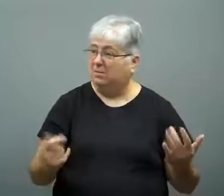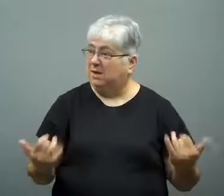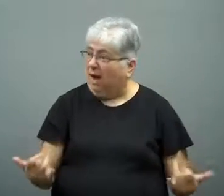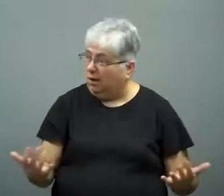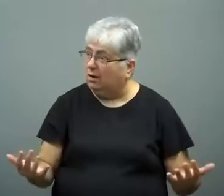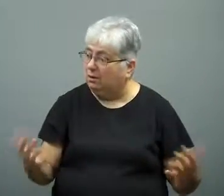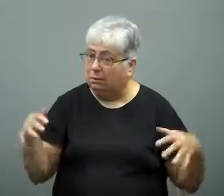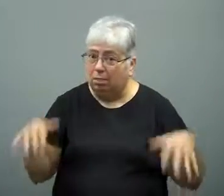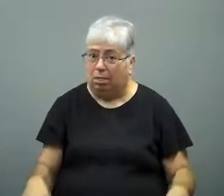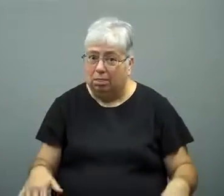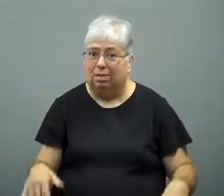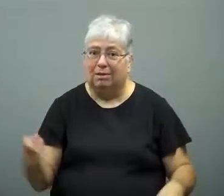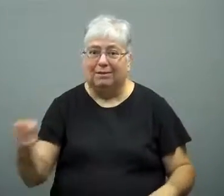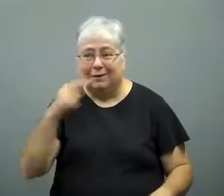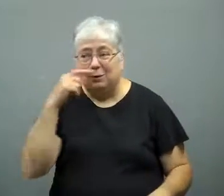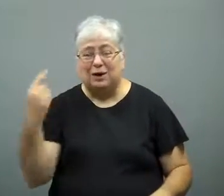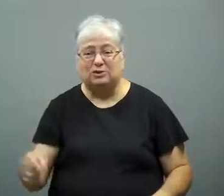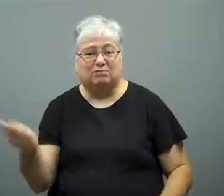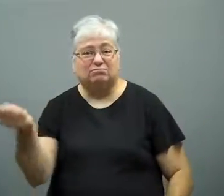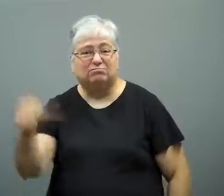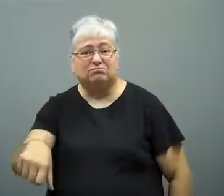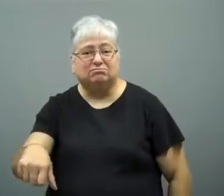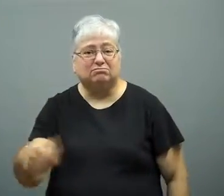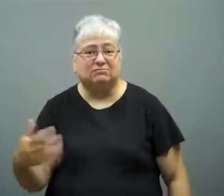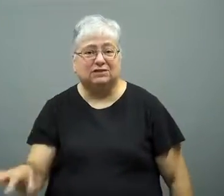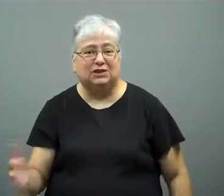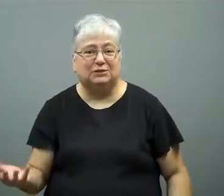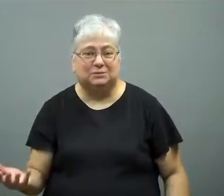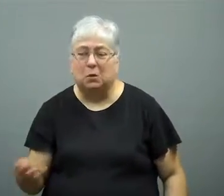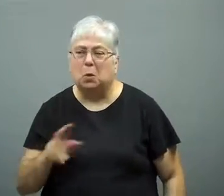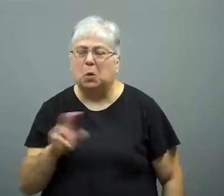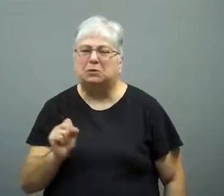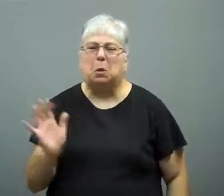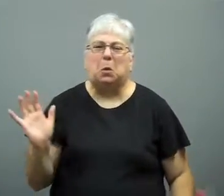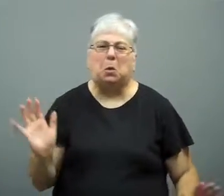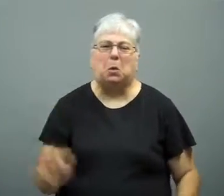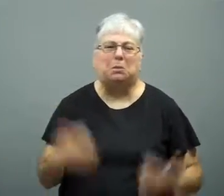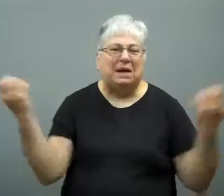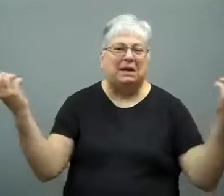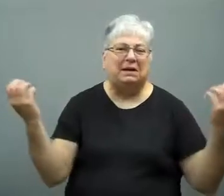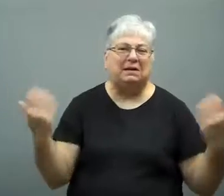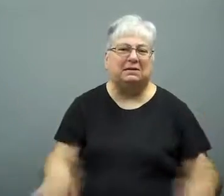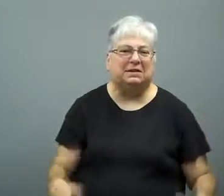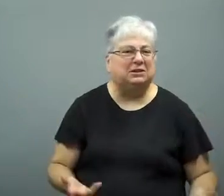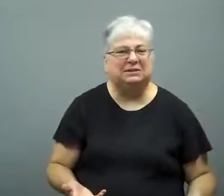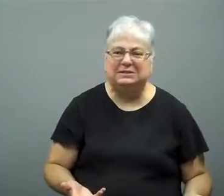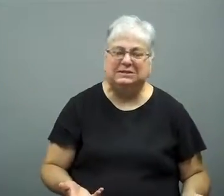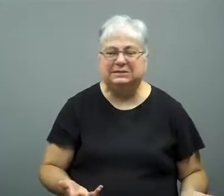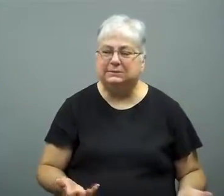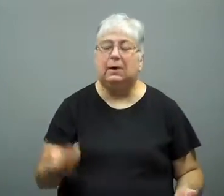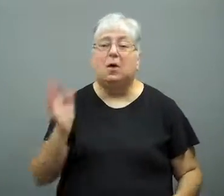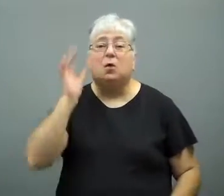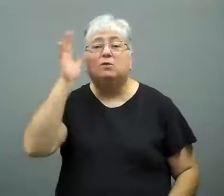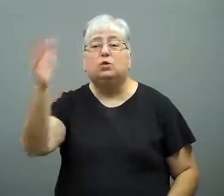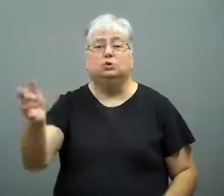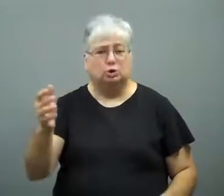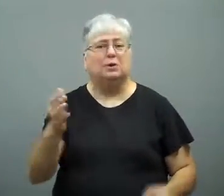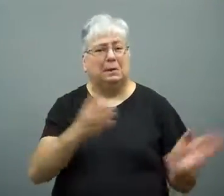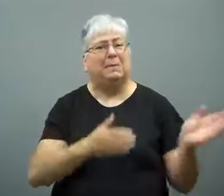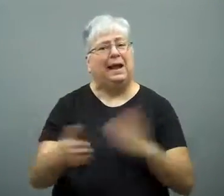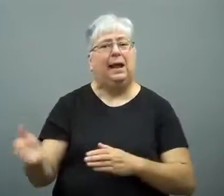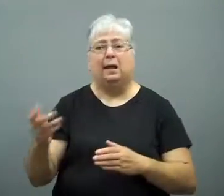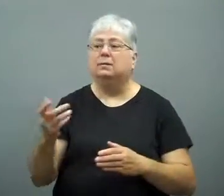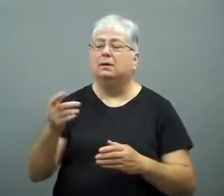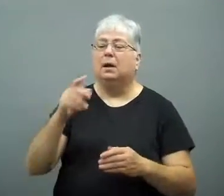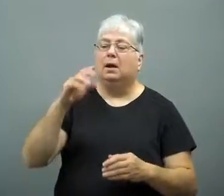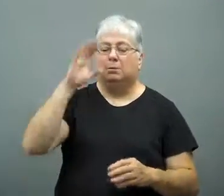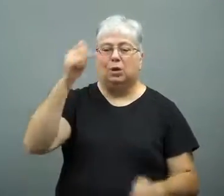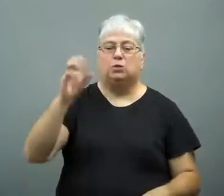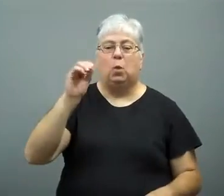Now the US is stunned by Russia's refusal to return him, and is angry.